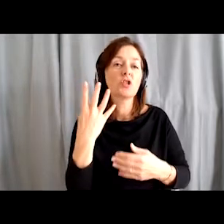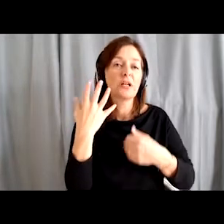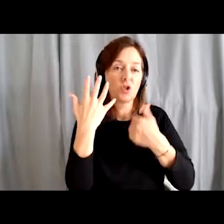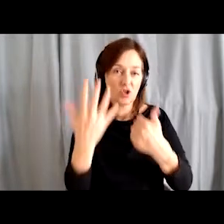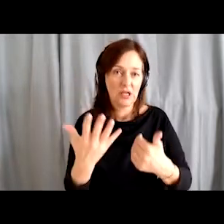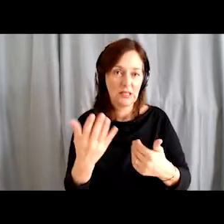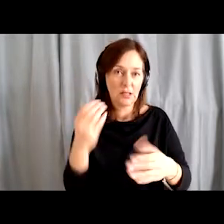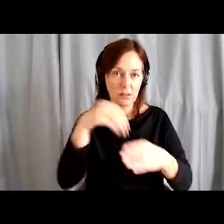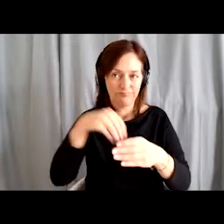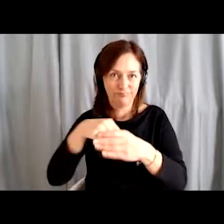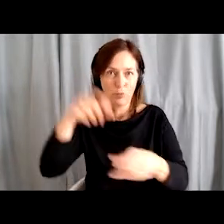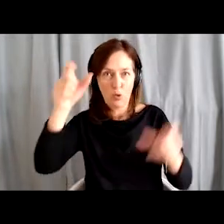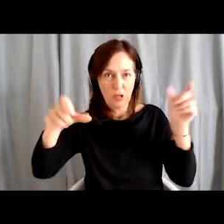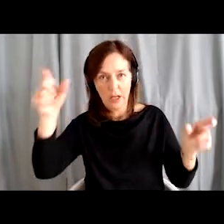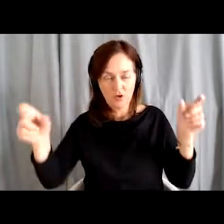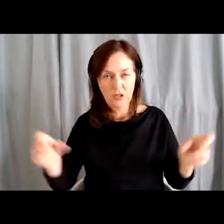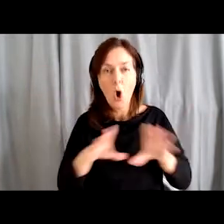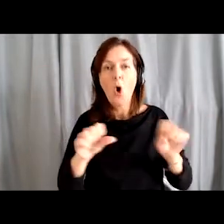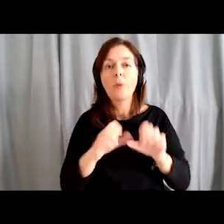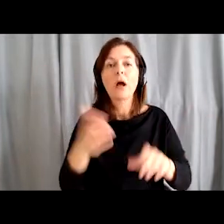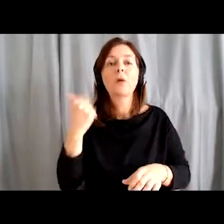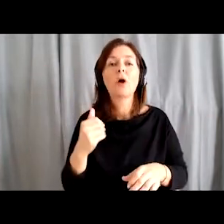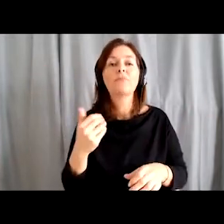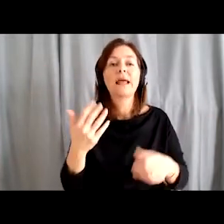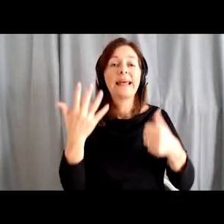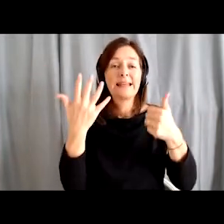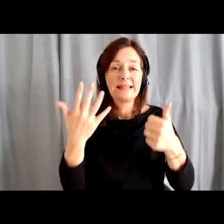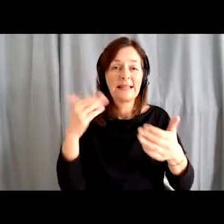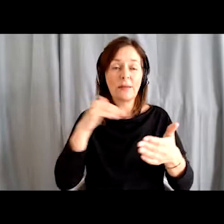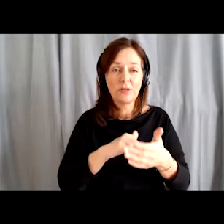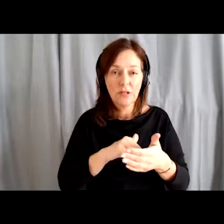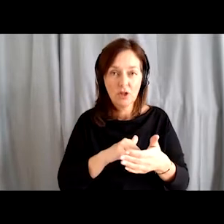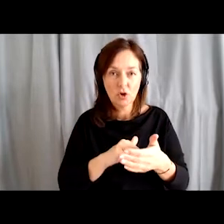and 7,579 educational hours were completed, which